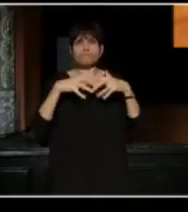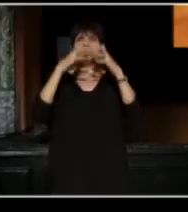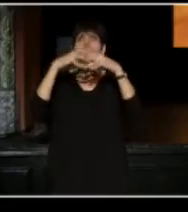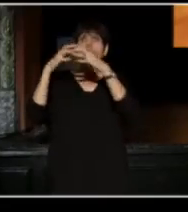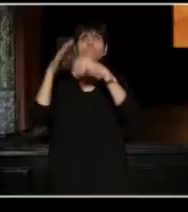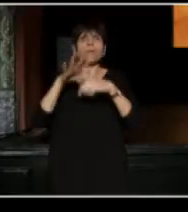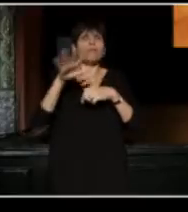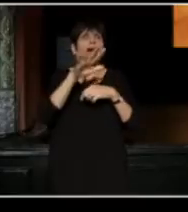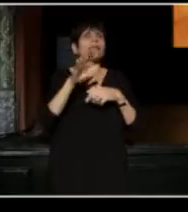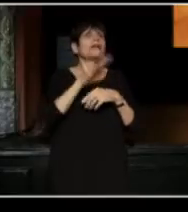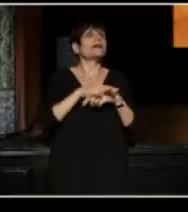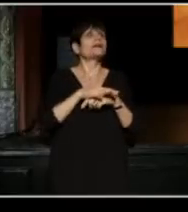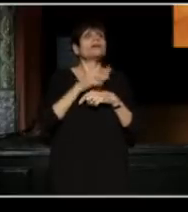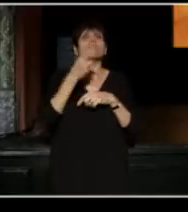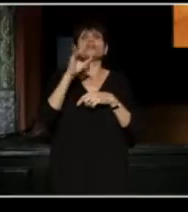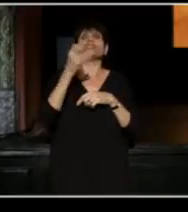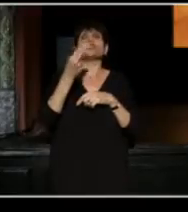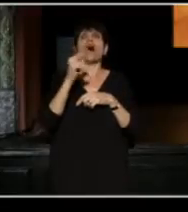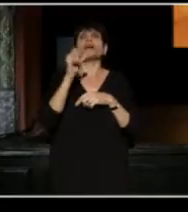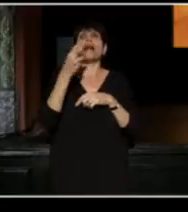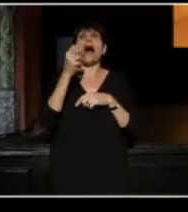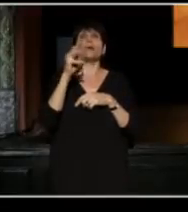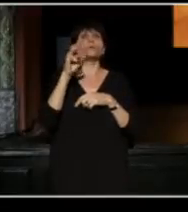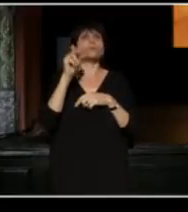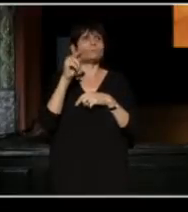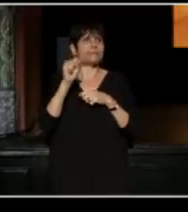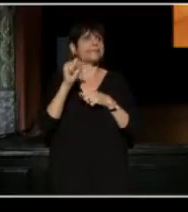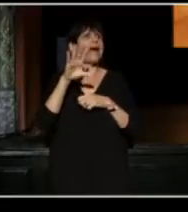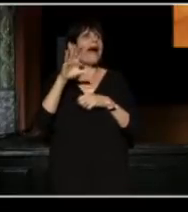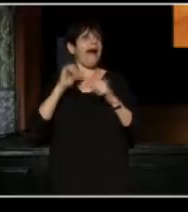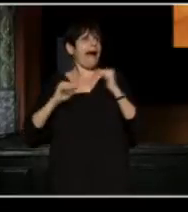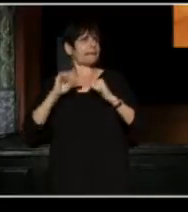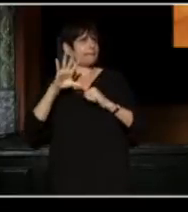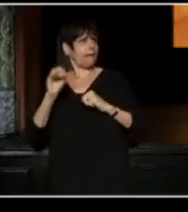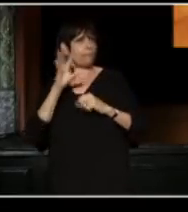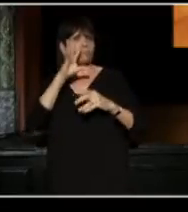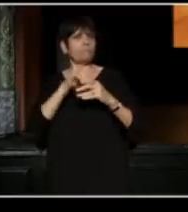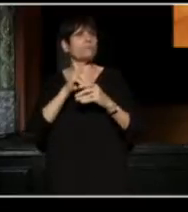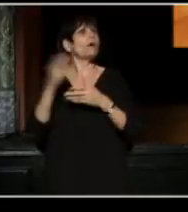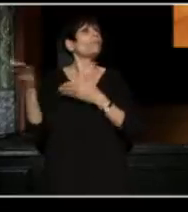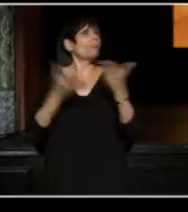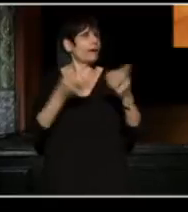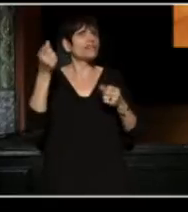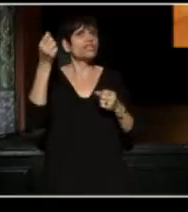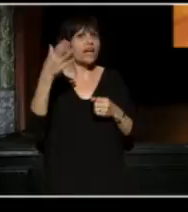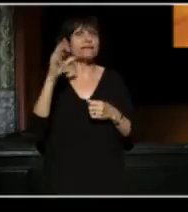As a member of John Houseman's company, The Acting Company, we traveled across the country, bringing Shakespeare, Chekhov,